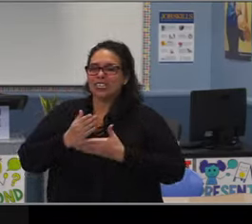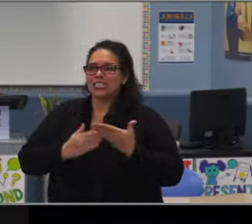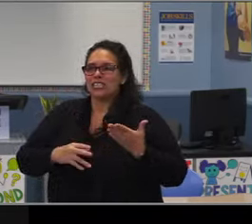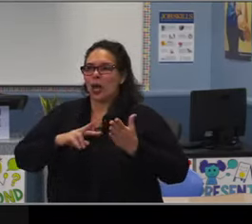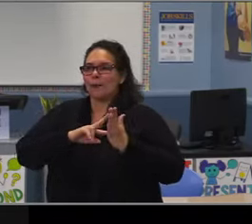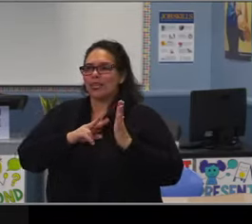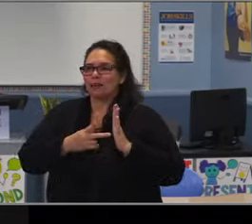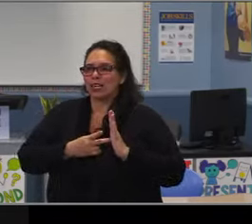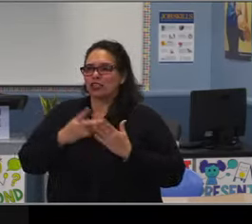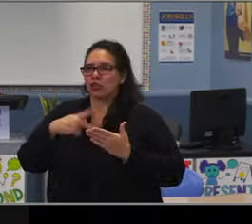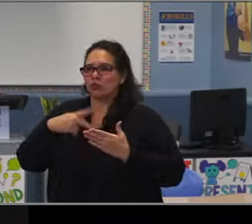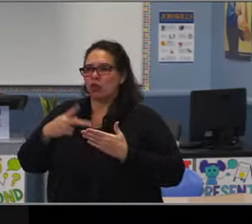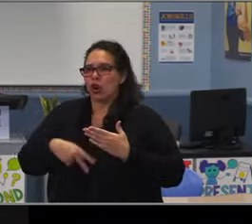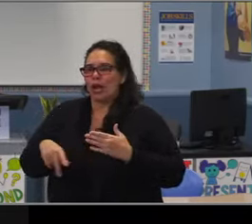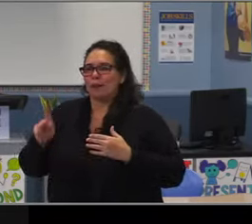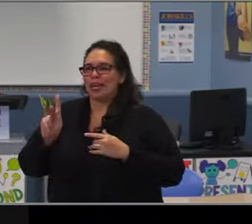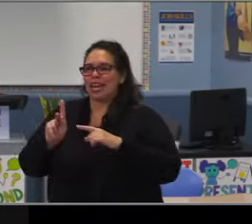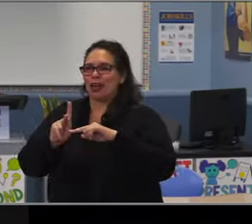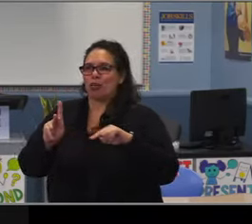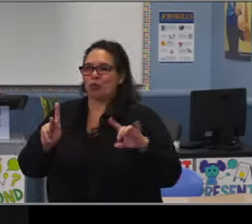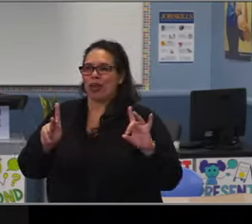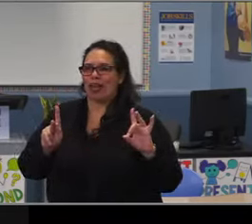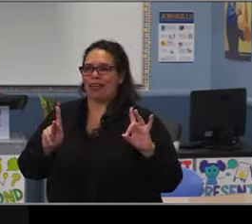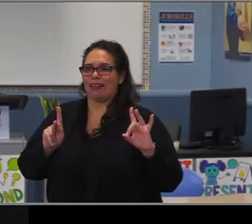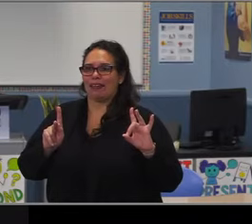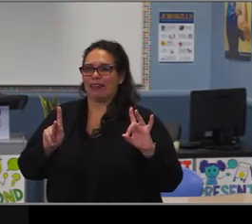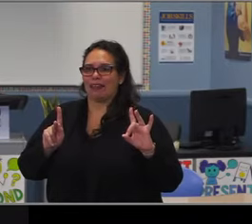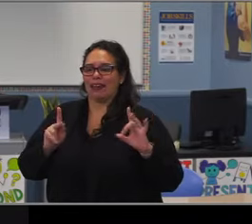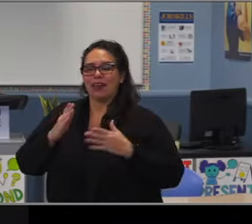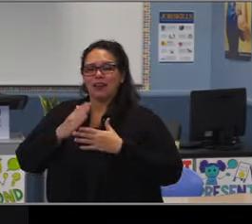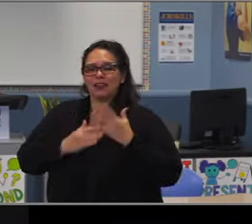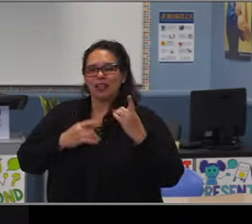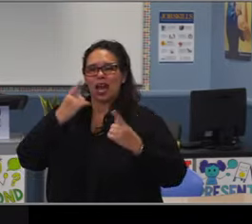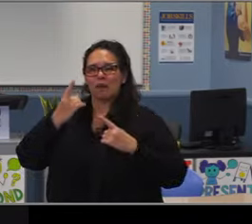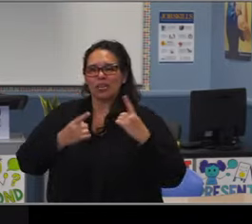So if we look at, I don't remember the order, but it was Newcomb, Tincher, Cubberley.